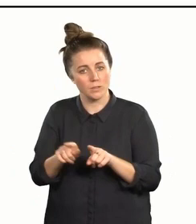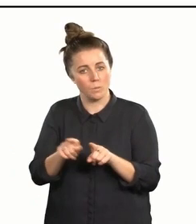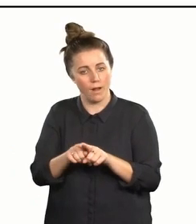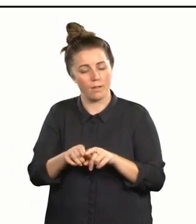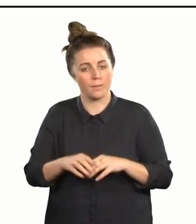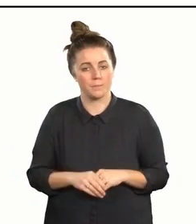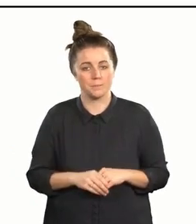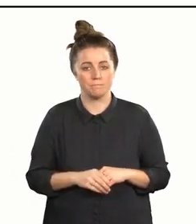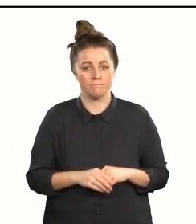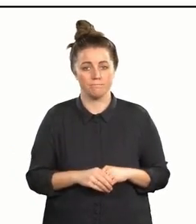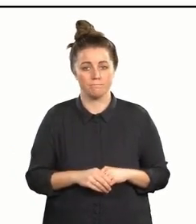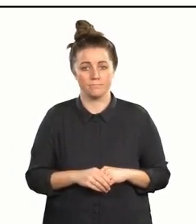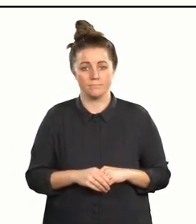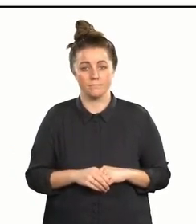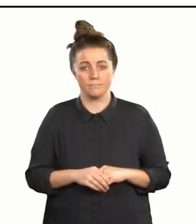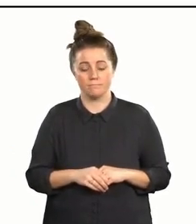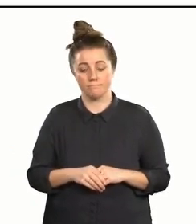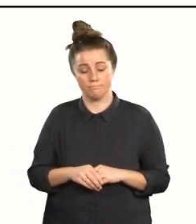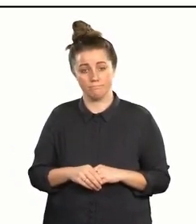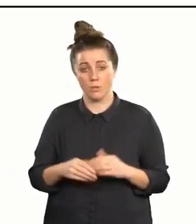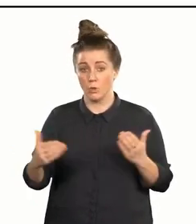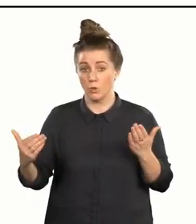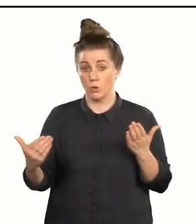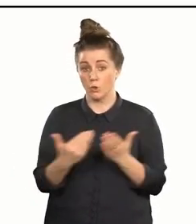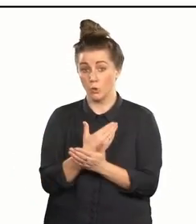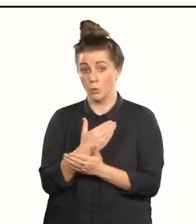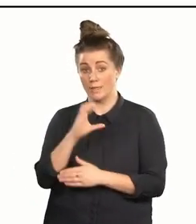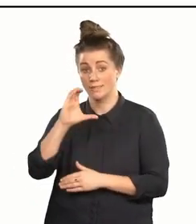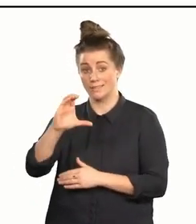and the fact that there's a brand-new breed of COs